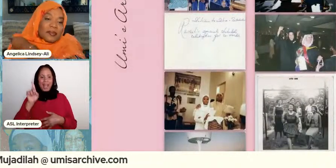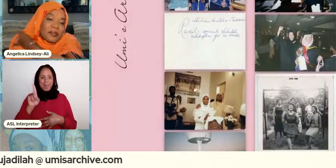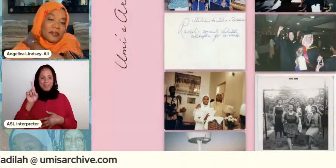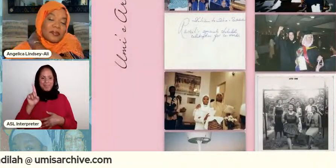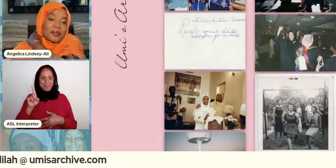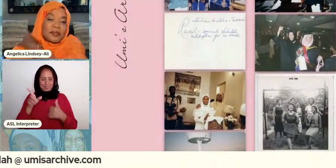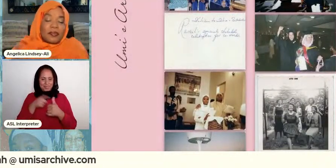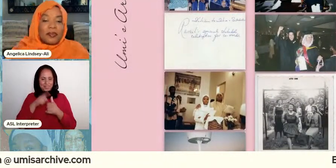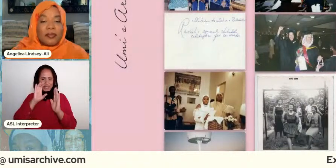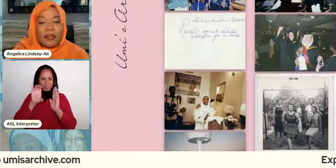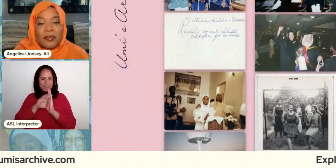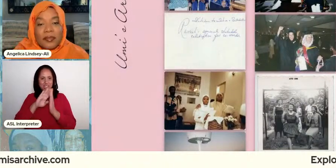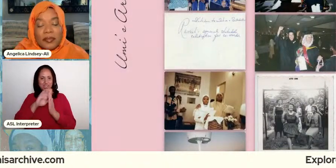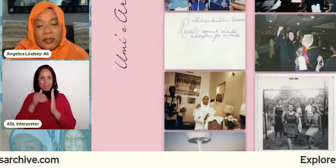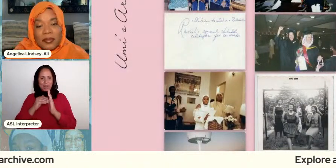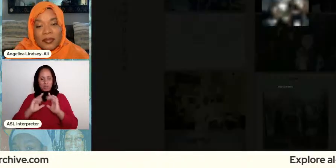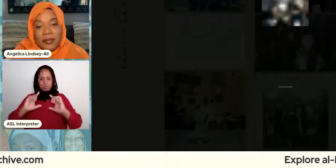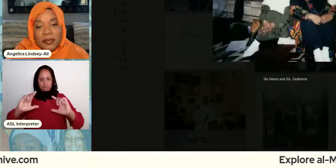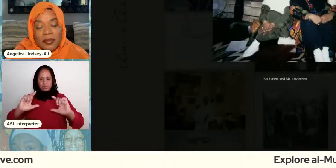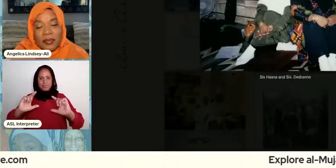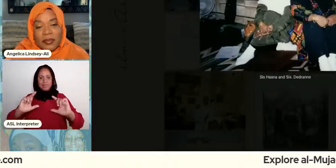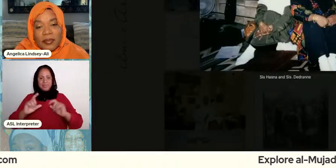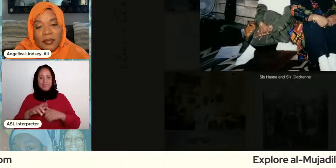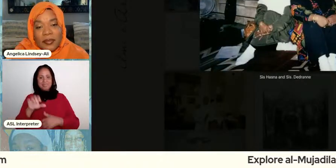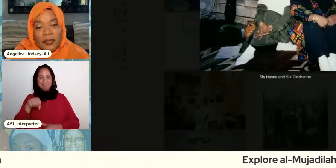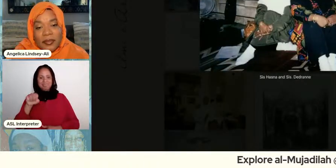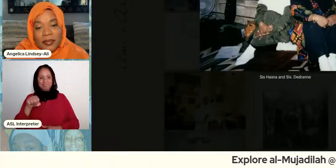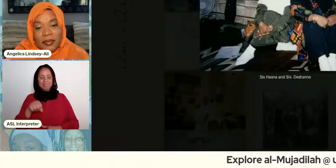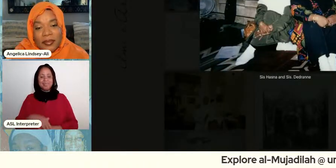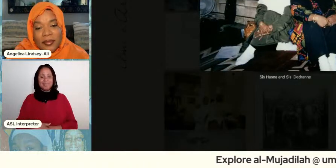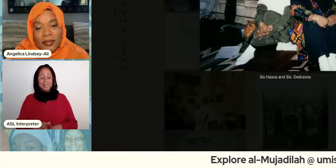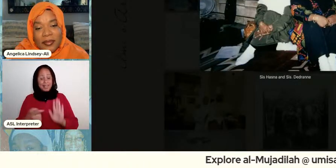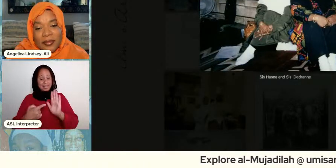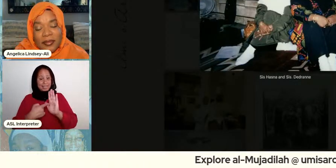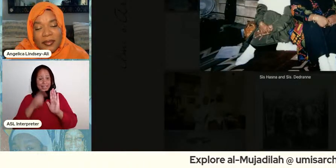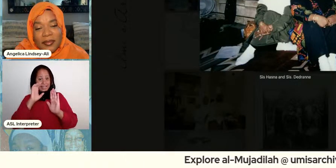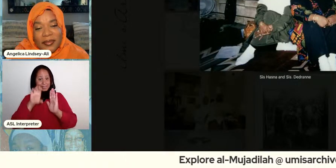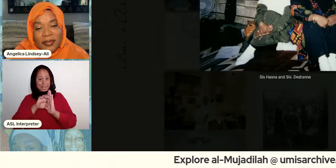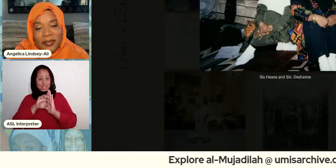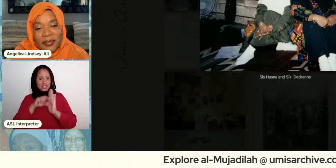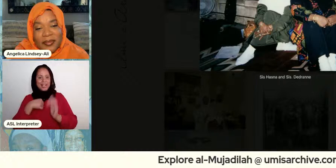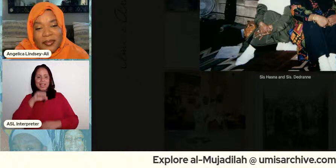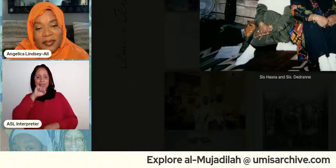picture in the middle yes and this picture i just love so this is just the hassan that's